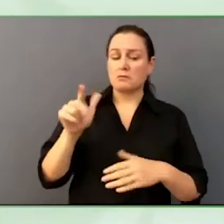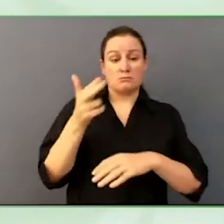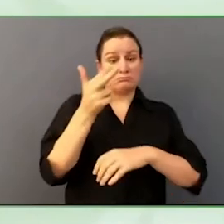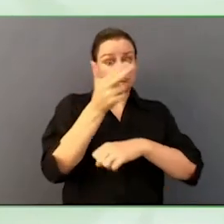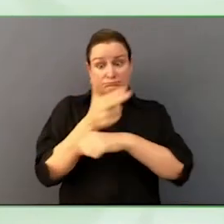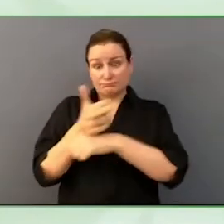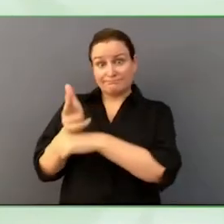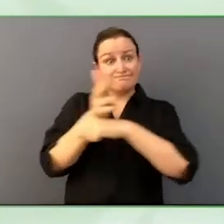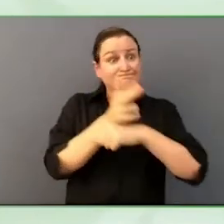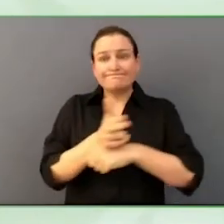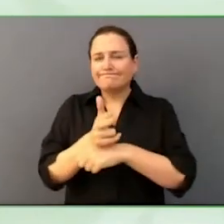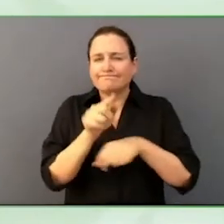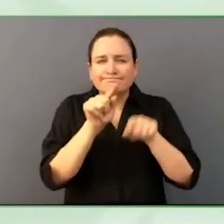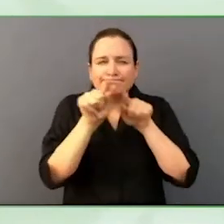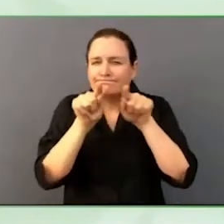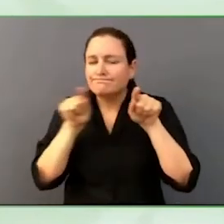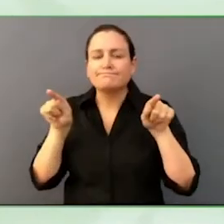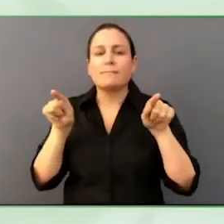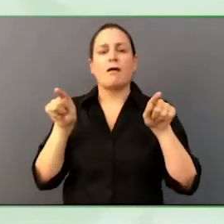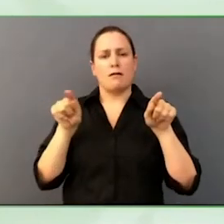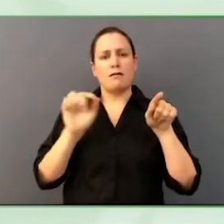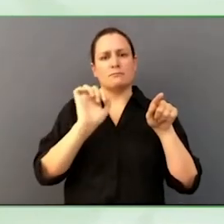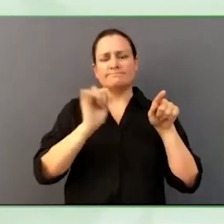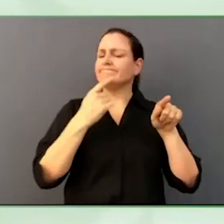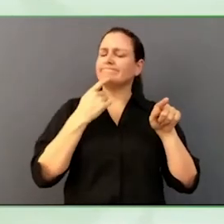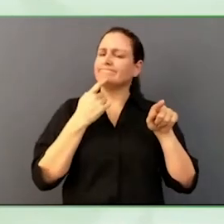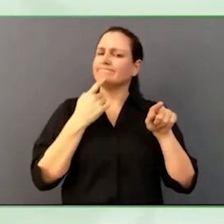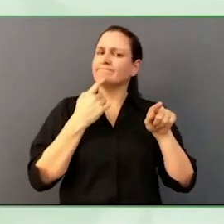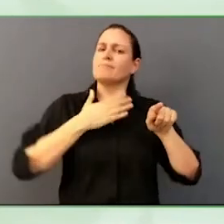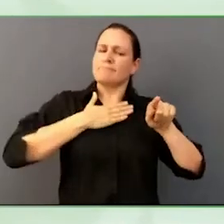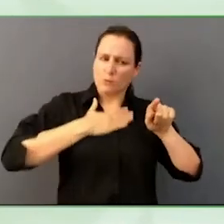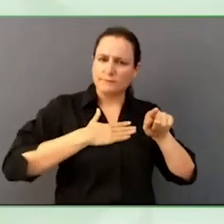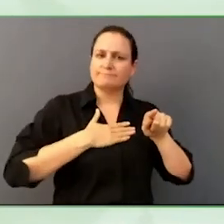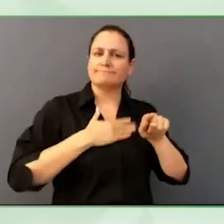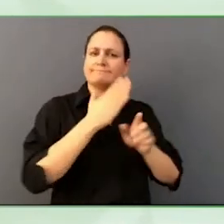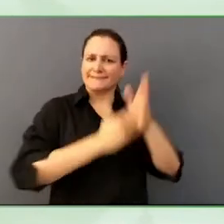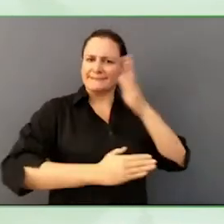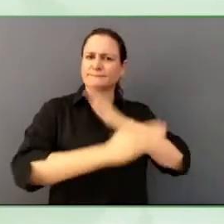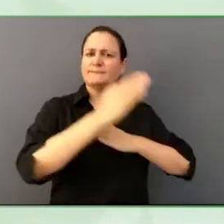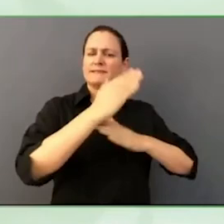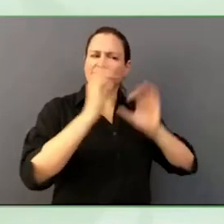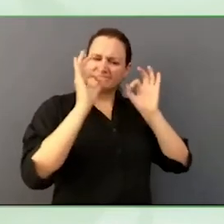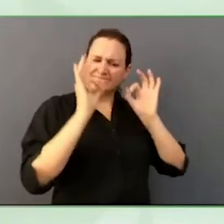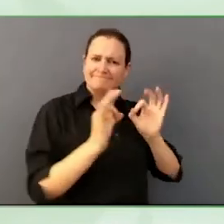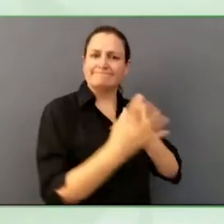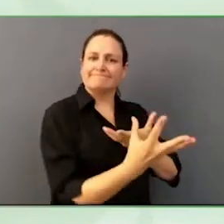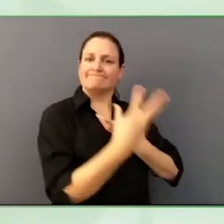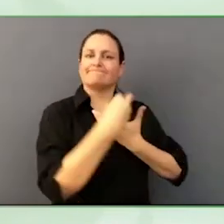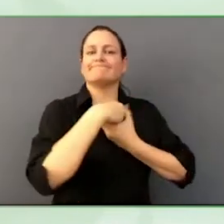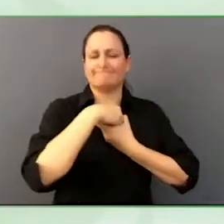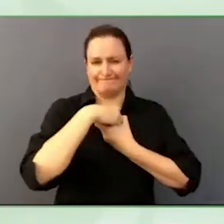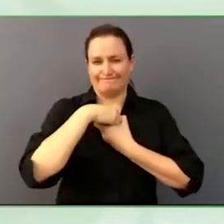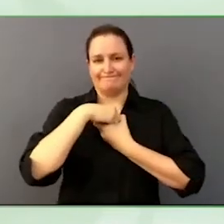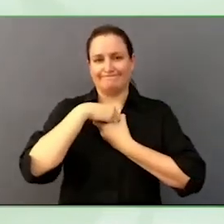That is right. If we want to see inclusive society, participatory and